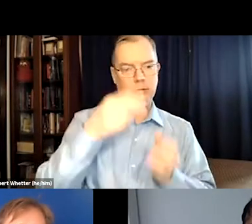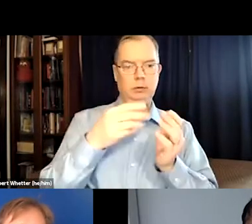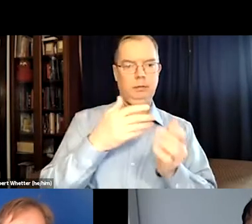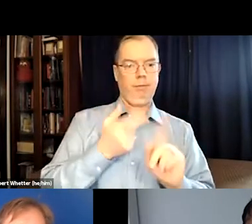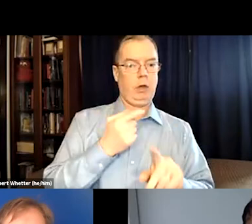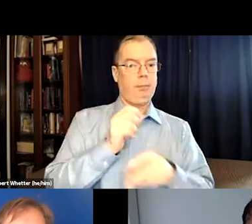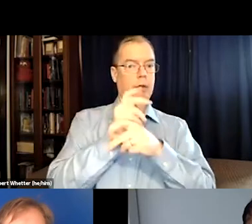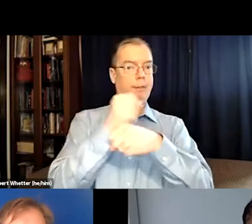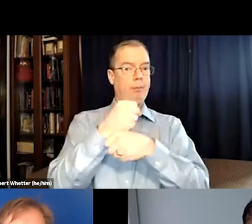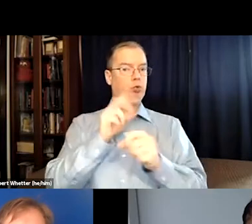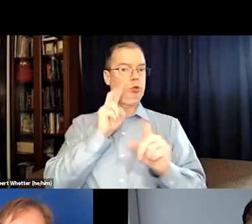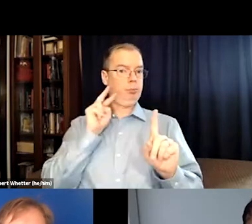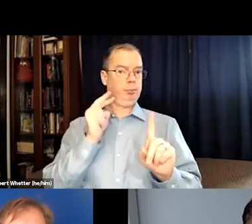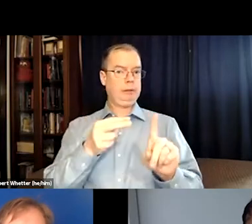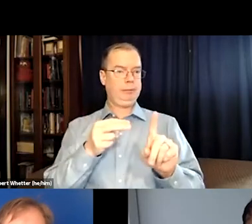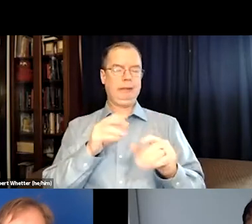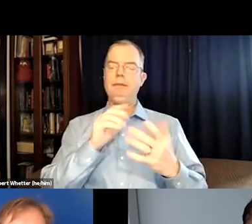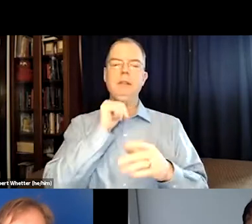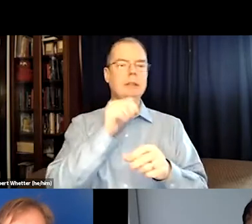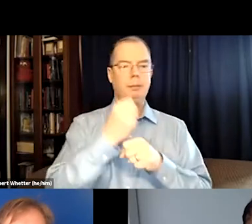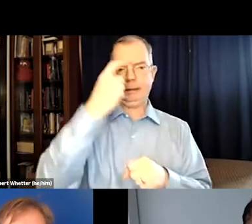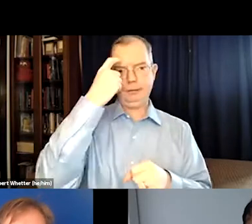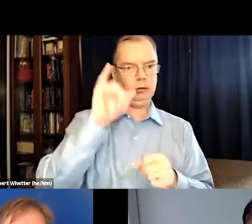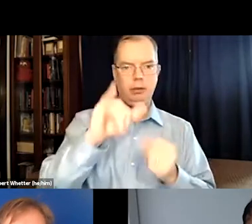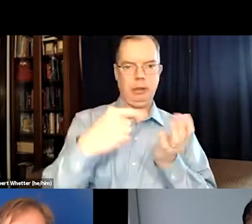And it doesn't make sense from a producer's perspective.